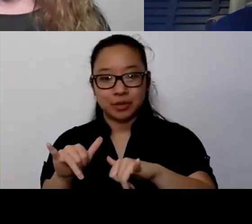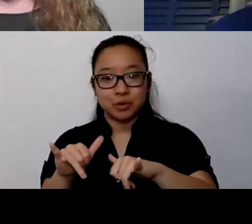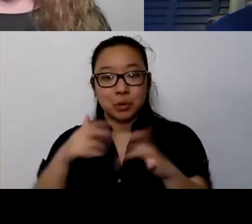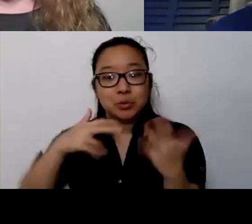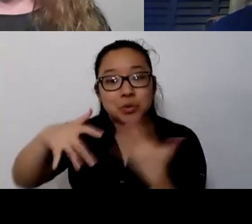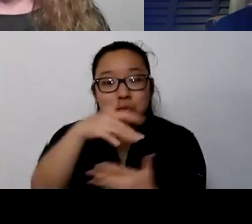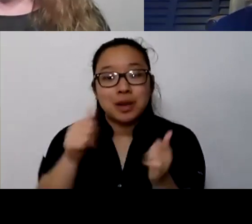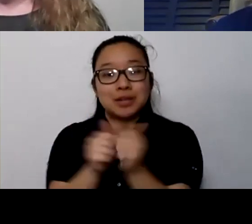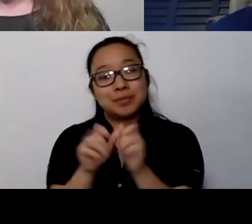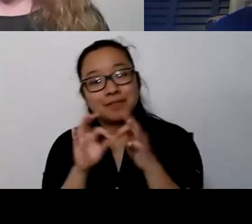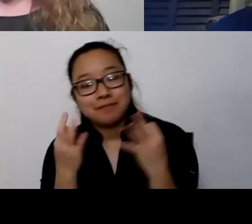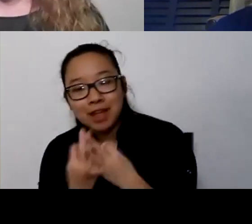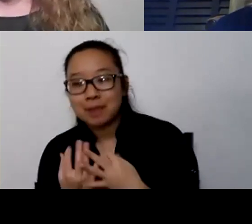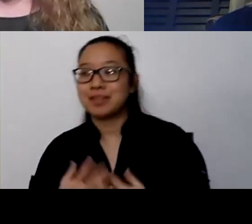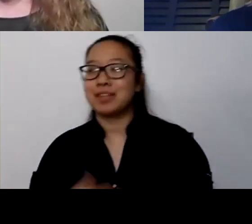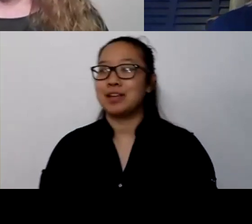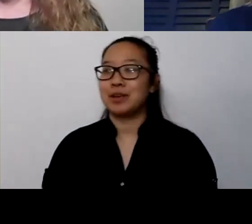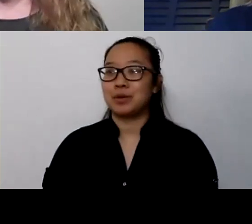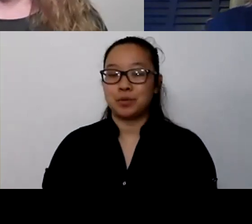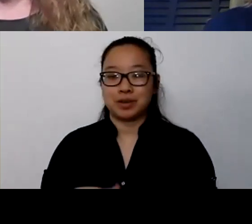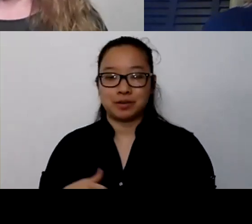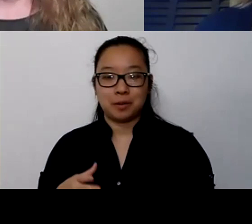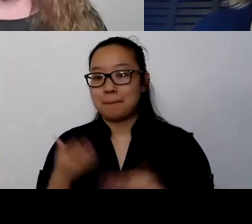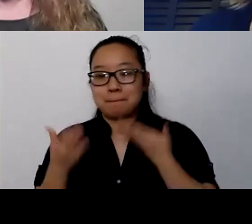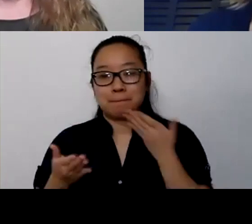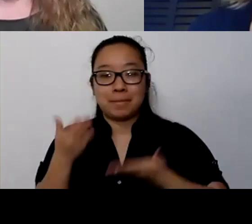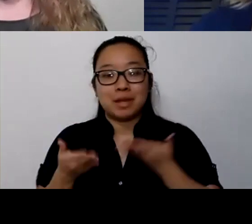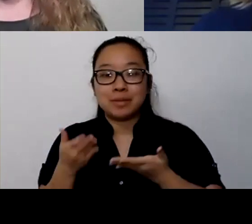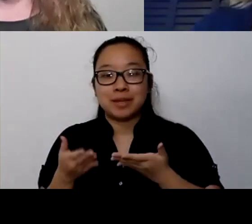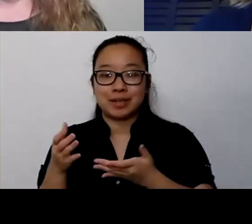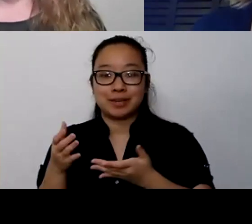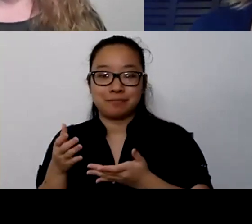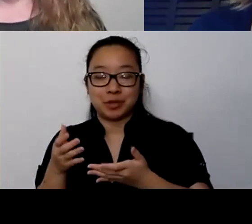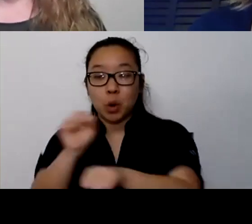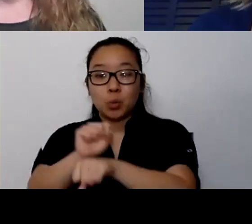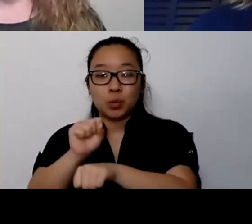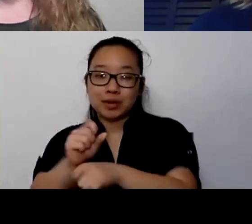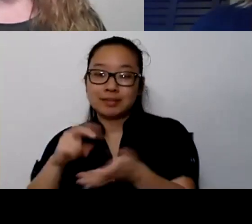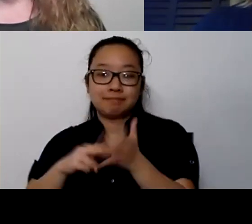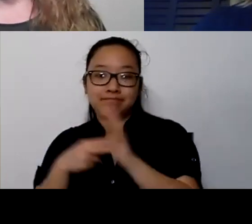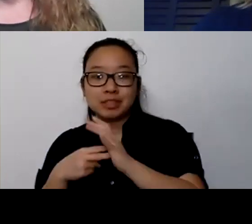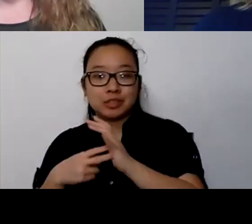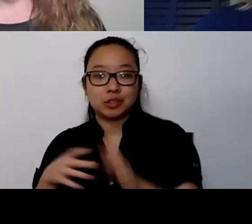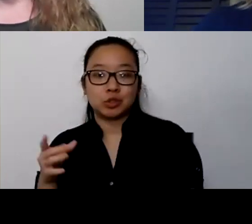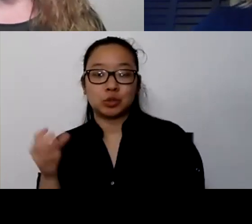A half a day here and there for some of the paperwork stuff, or being able to sit while your young person